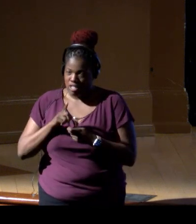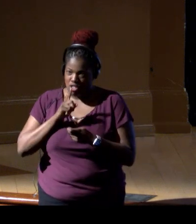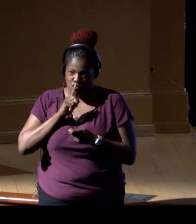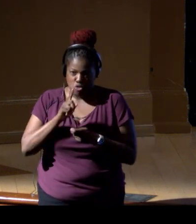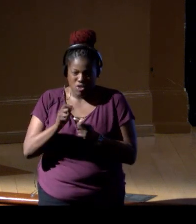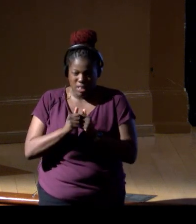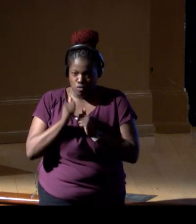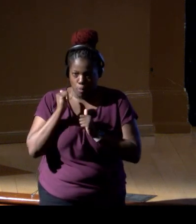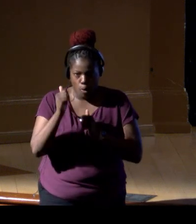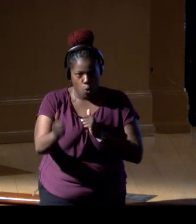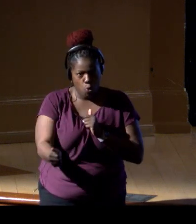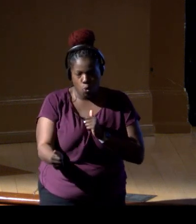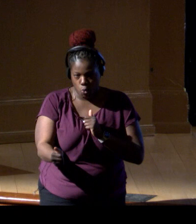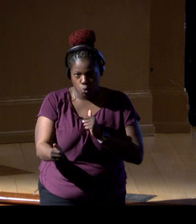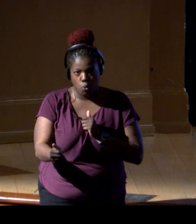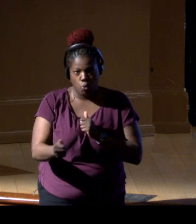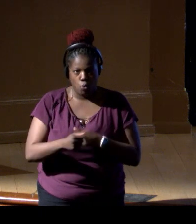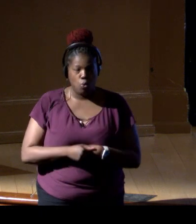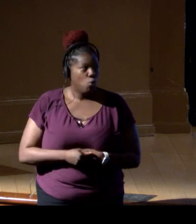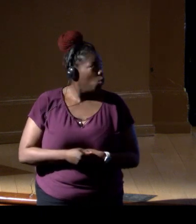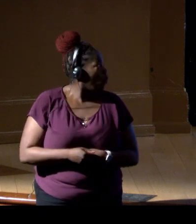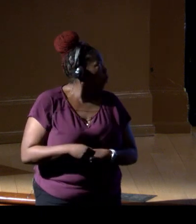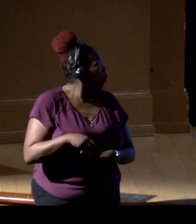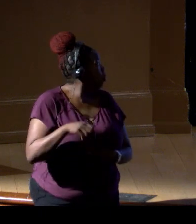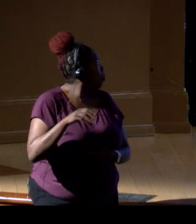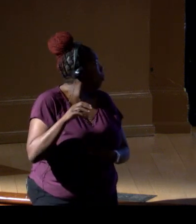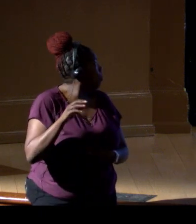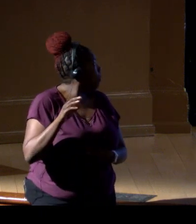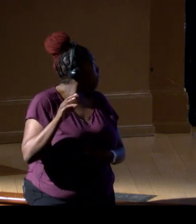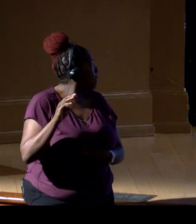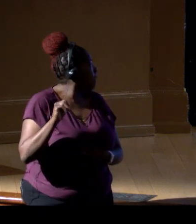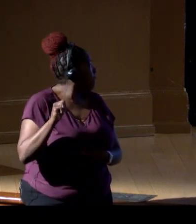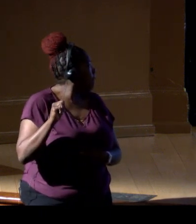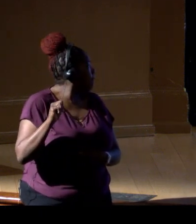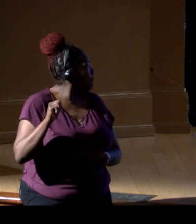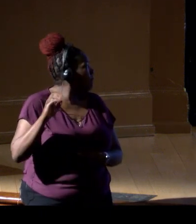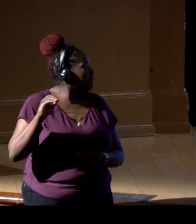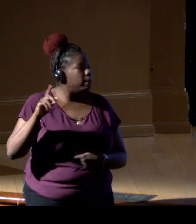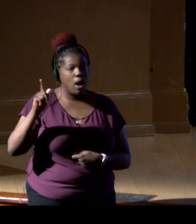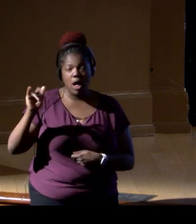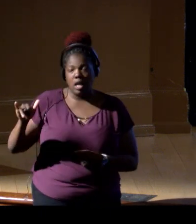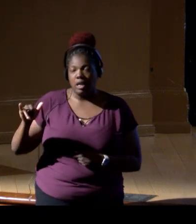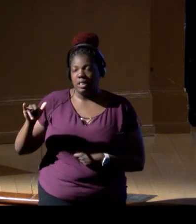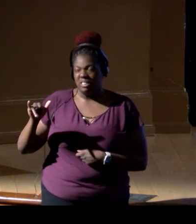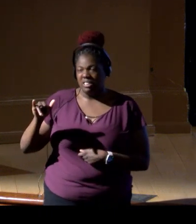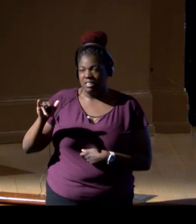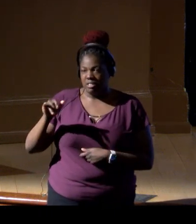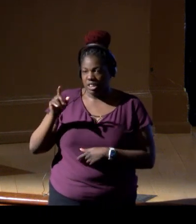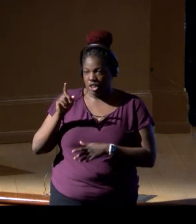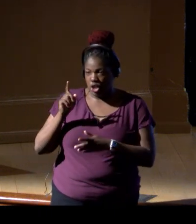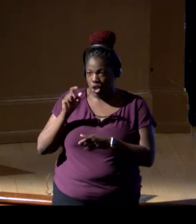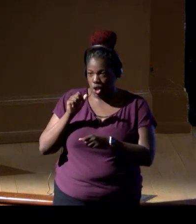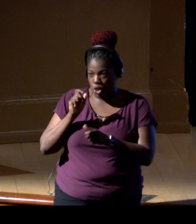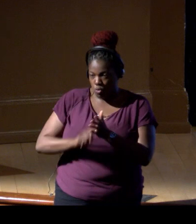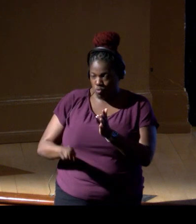and Molly did the eDNA work there while Alan Friedlander and other colleagues did